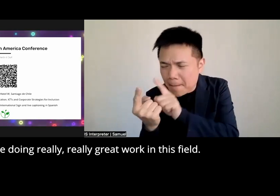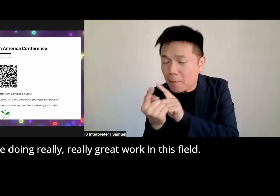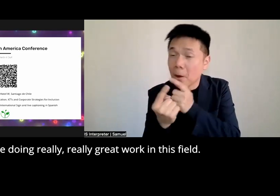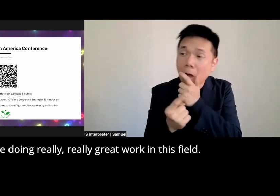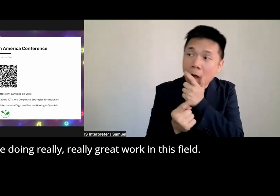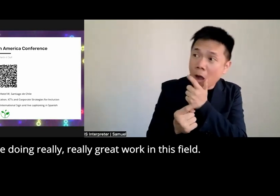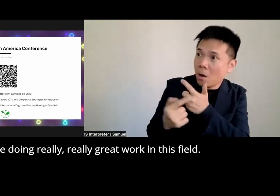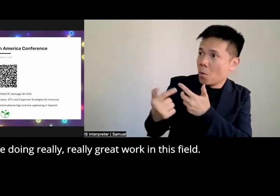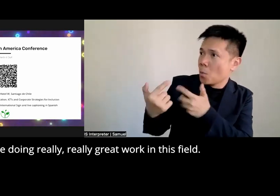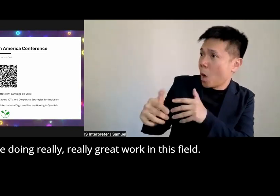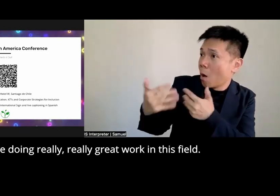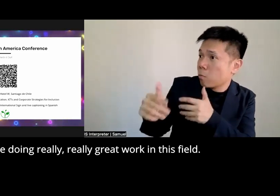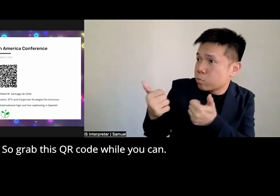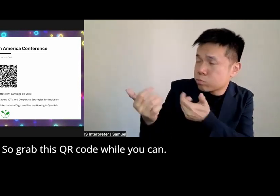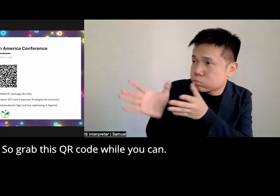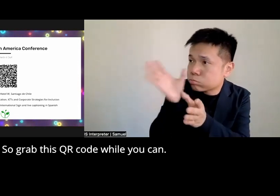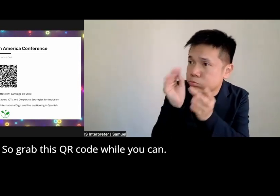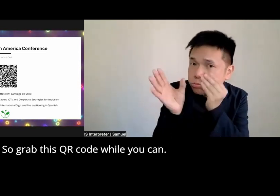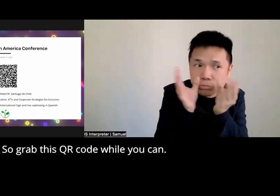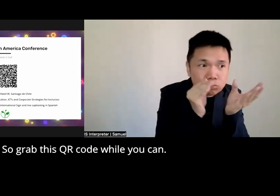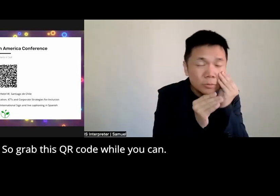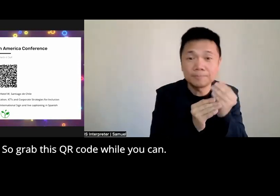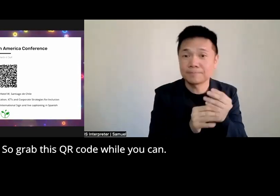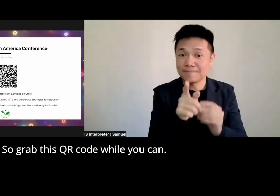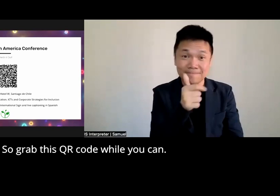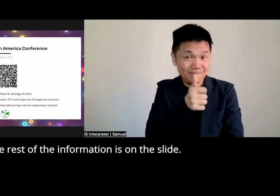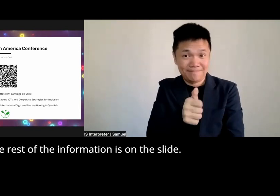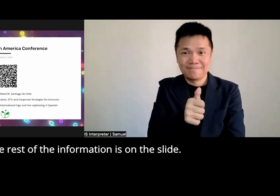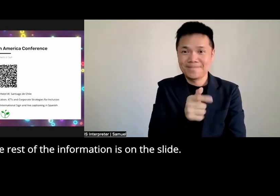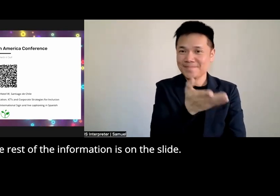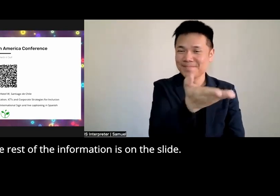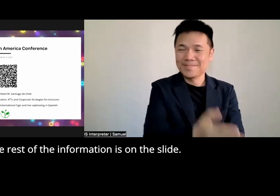really great work in this field so grab this QR code while you can the rest of the information